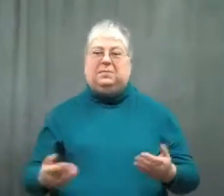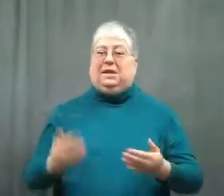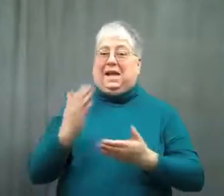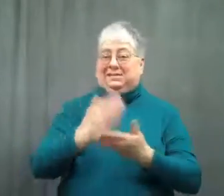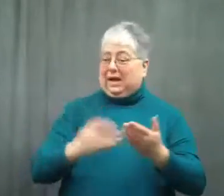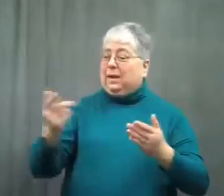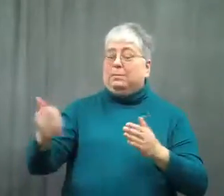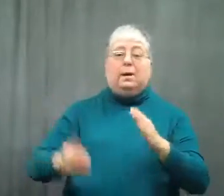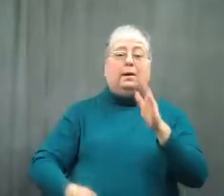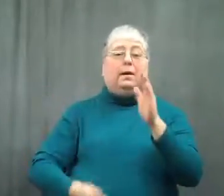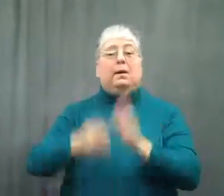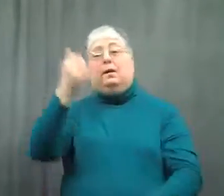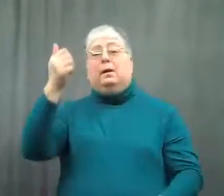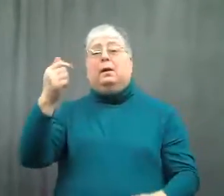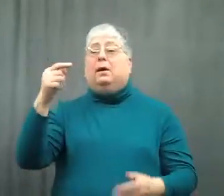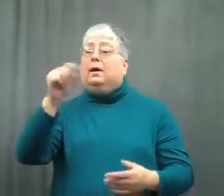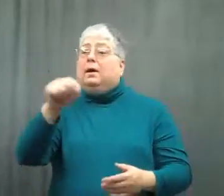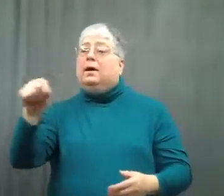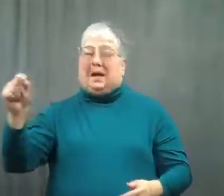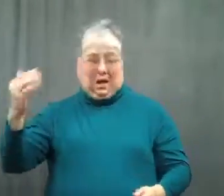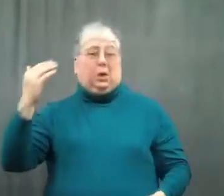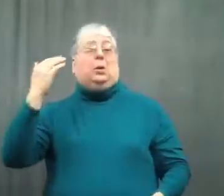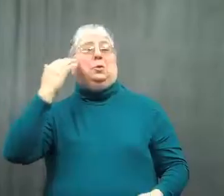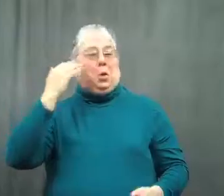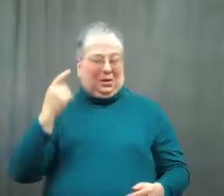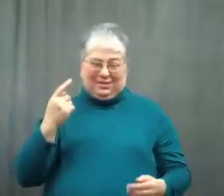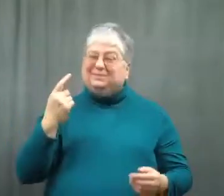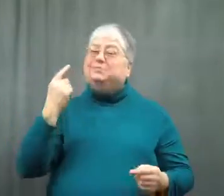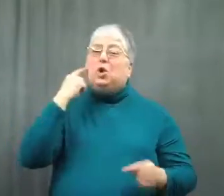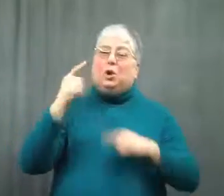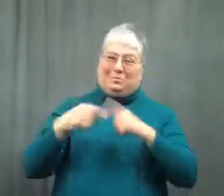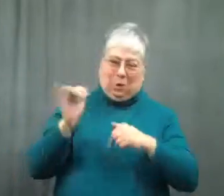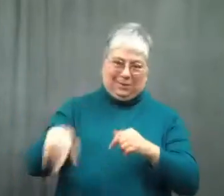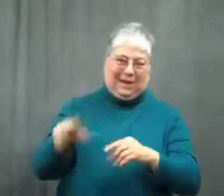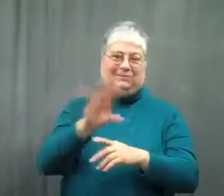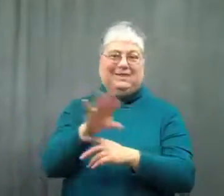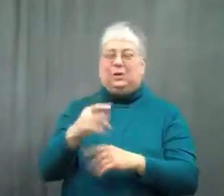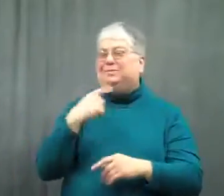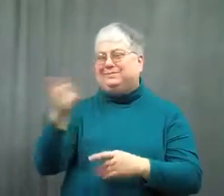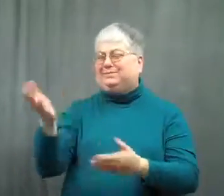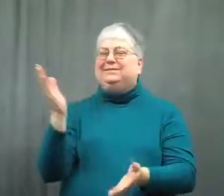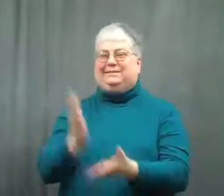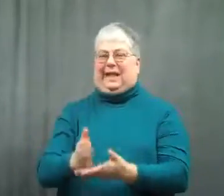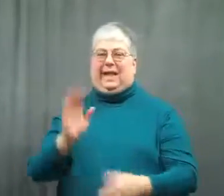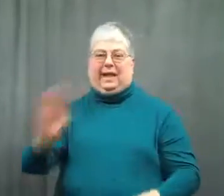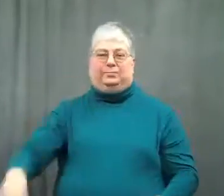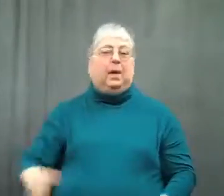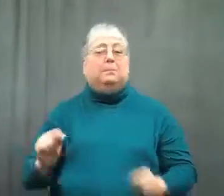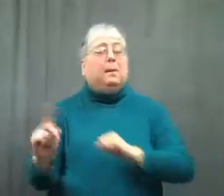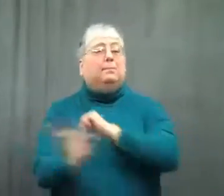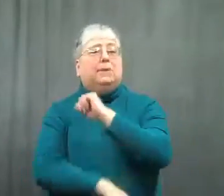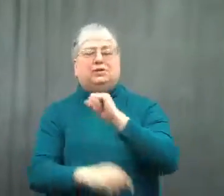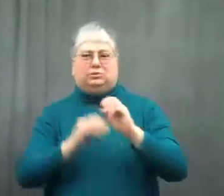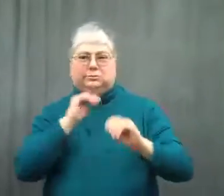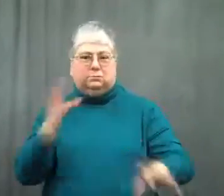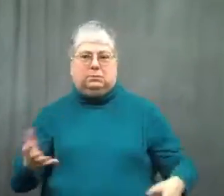Some higher ups knew, and had ordered a stop to it, but no discipline was issued.